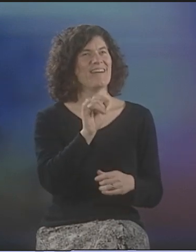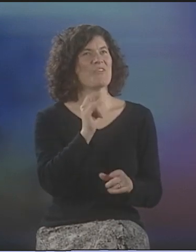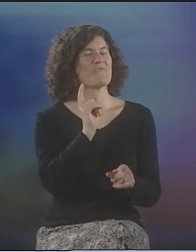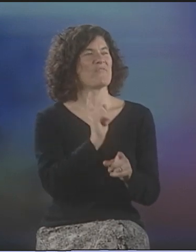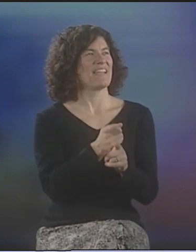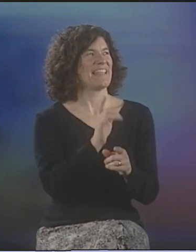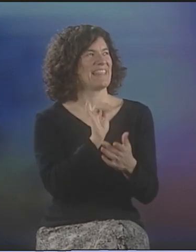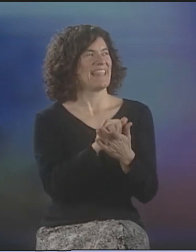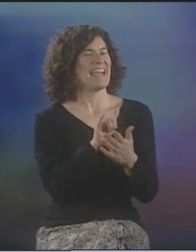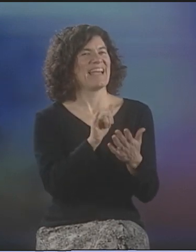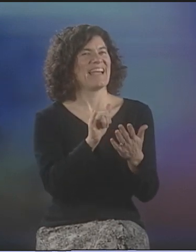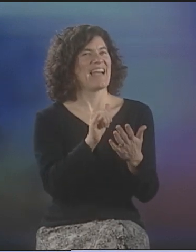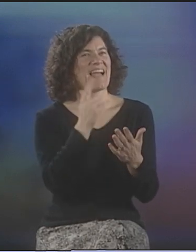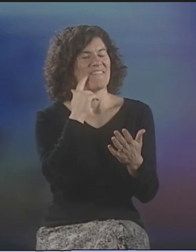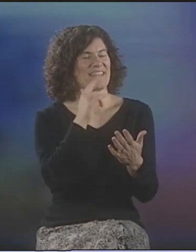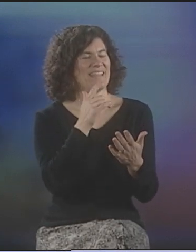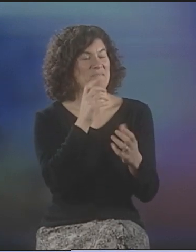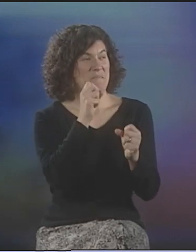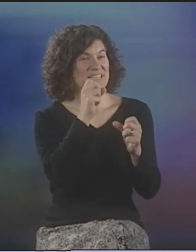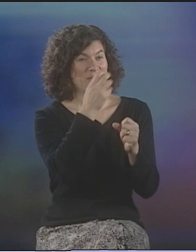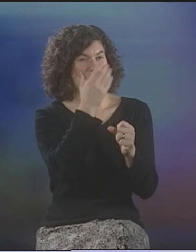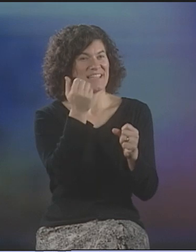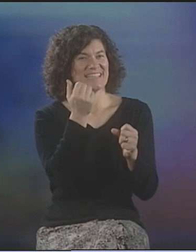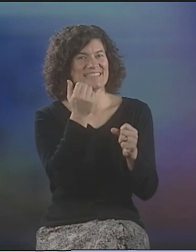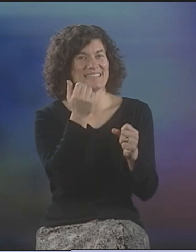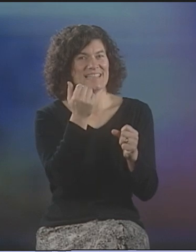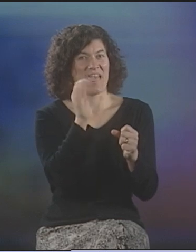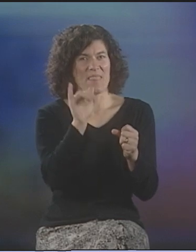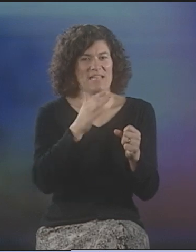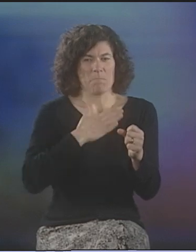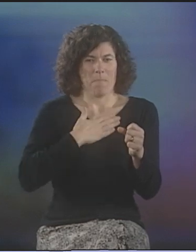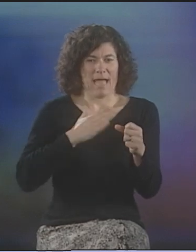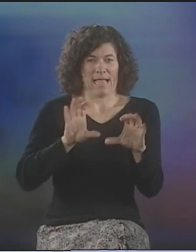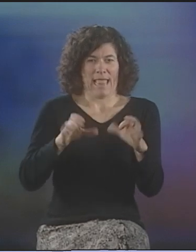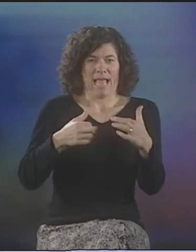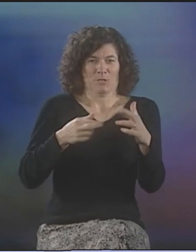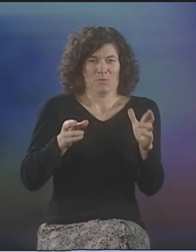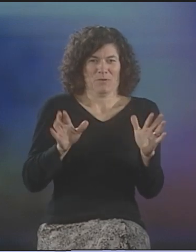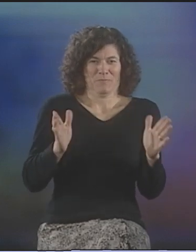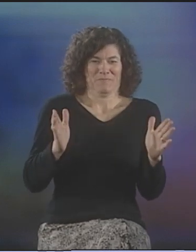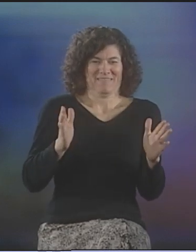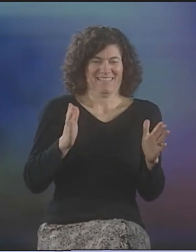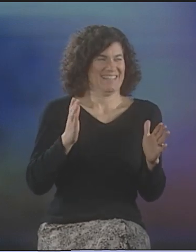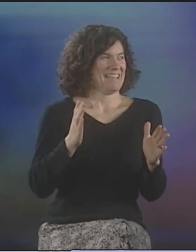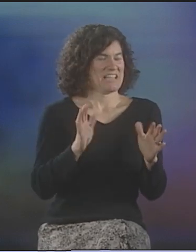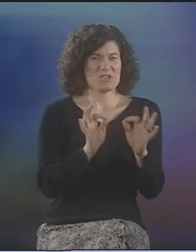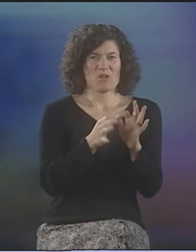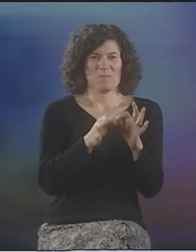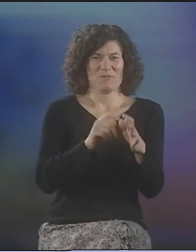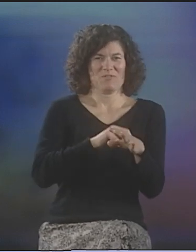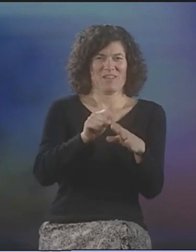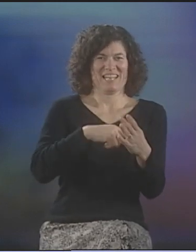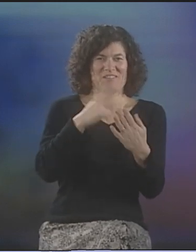AND I RECALLED, OH, THAT'S RIGHT. IT WAS INCREDIBLE BECAUSE THAT WAS MY CLASSROOM. I WAS IN THE INTERPRETER TRAINING PROGRAM,